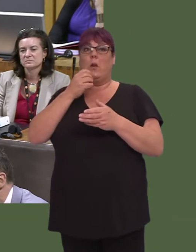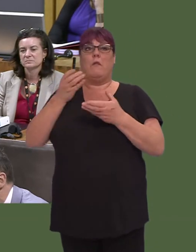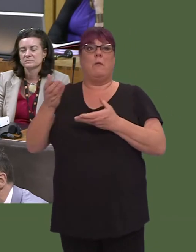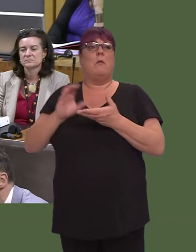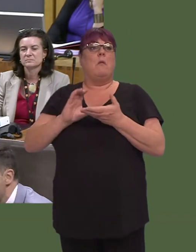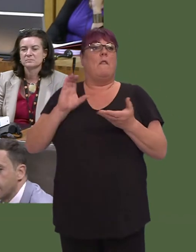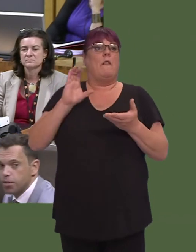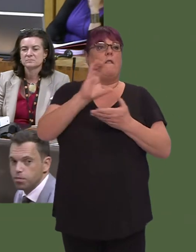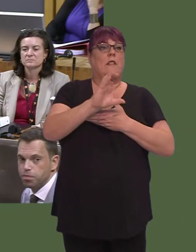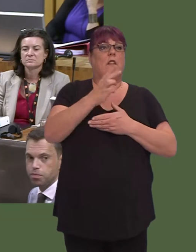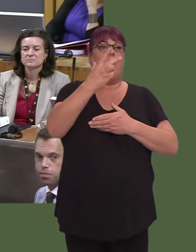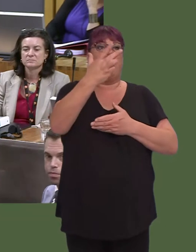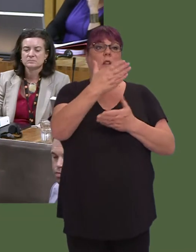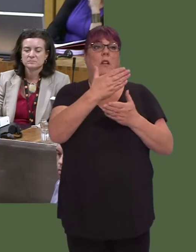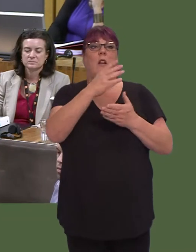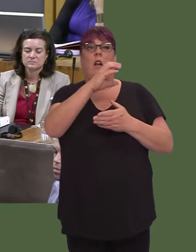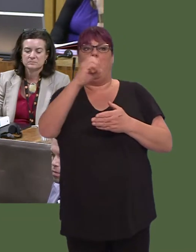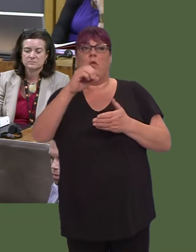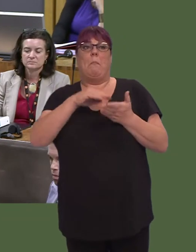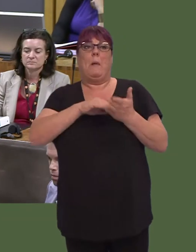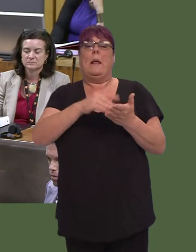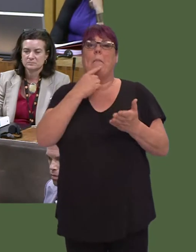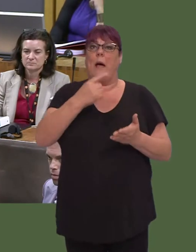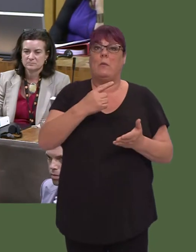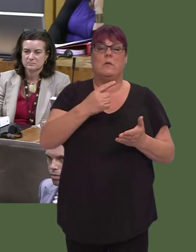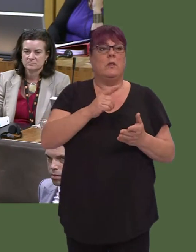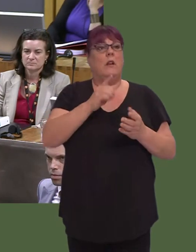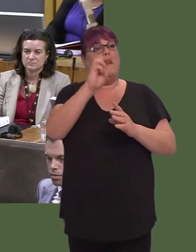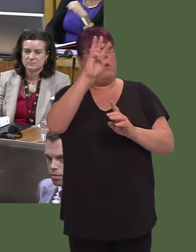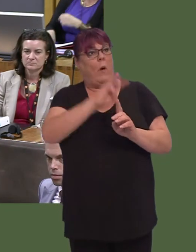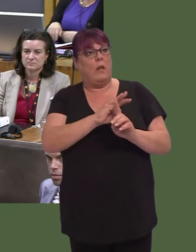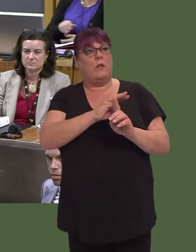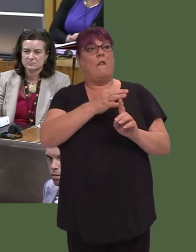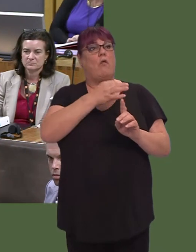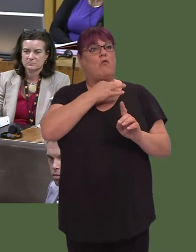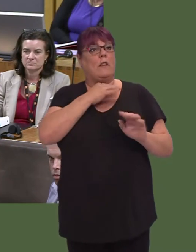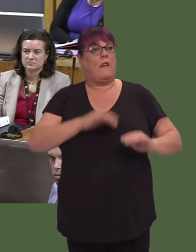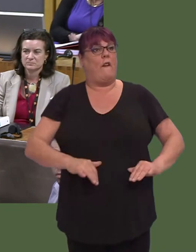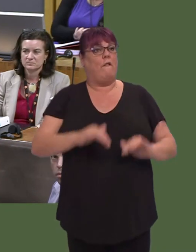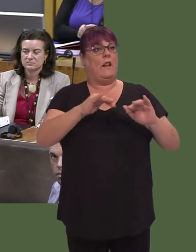across Wales to local authorities and NRW to reduce the risk of flooding and coastal erosion.